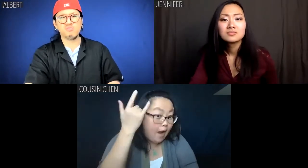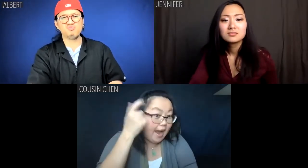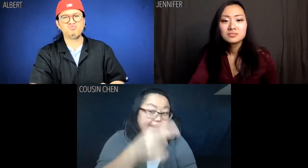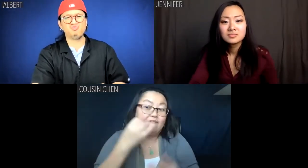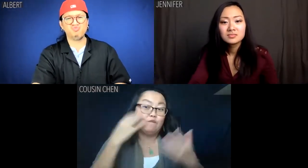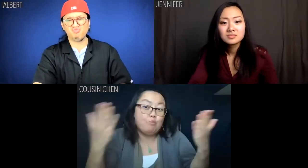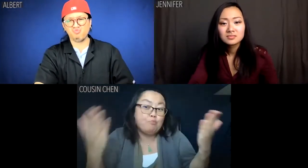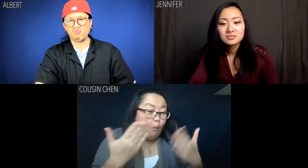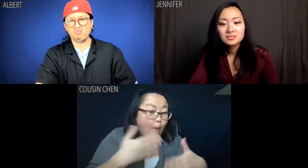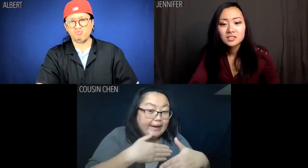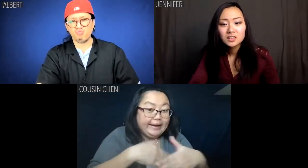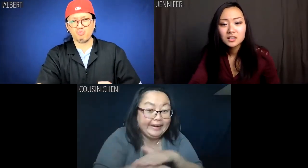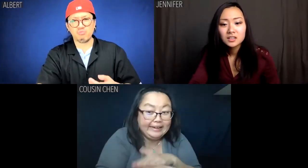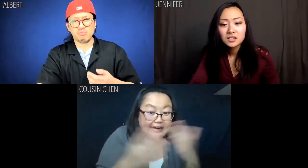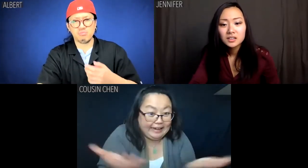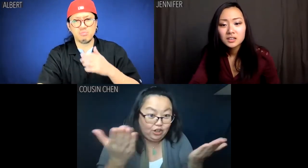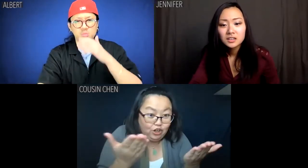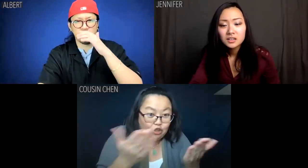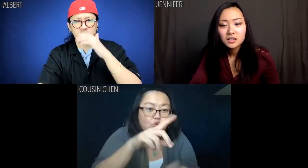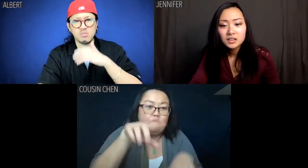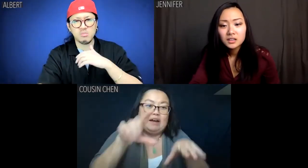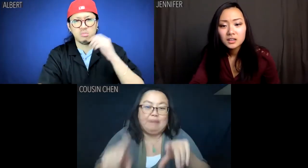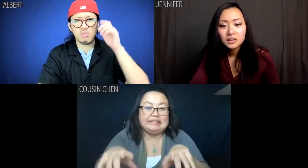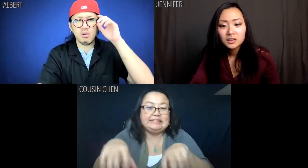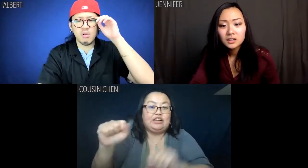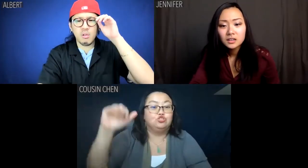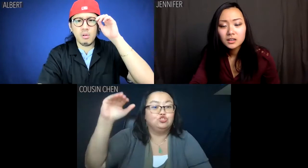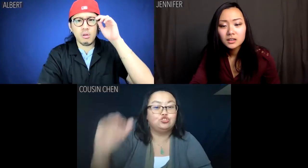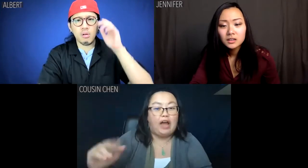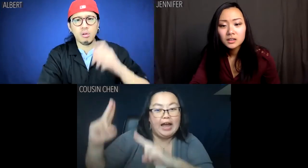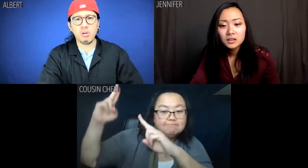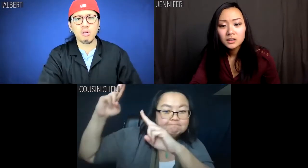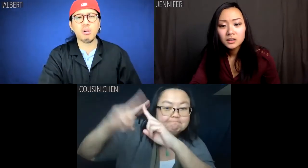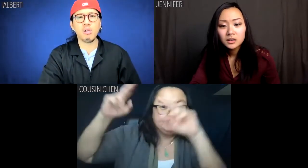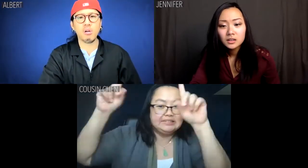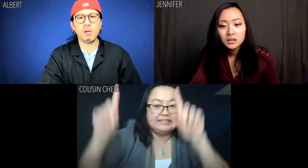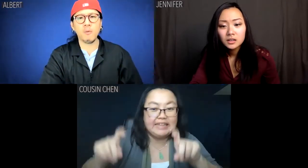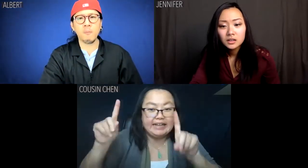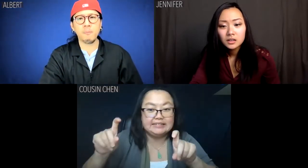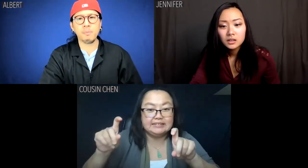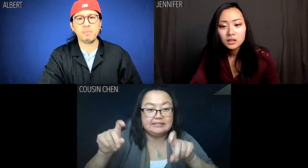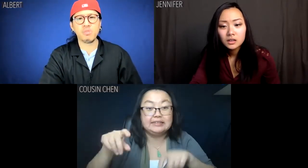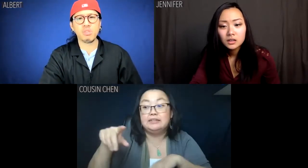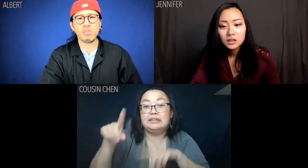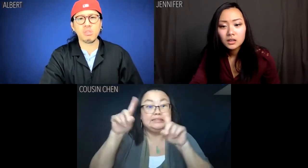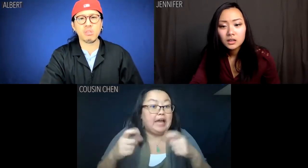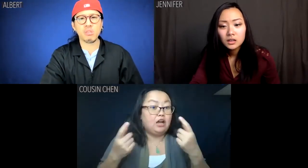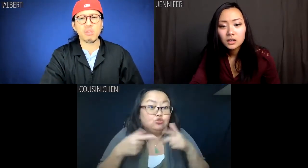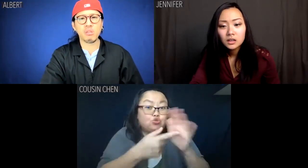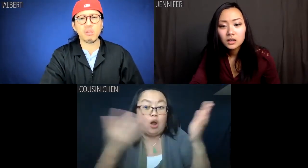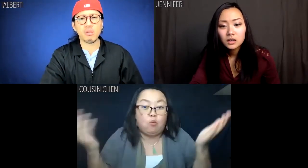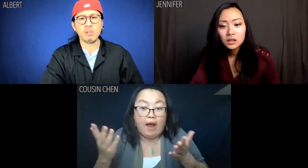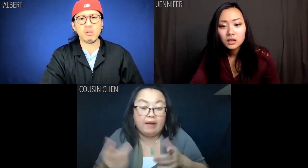because if you were born here, you'd have taken the child aptitude tests,